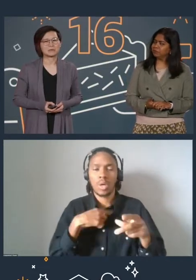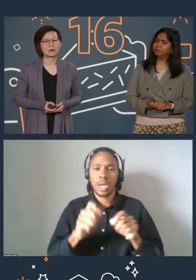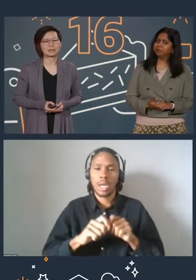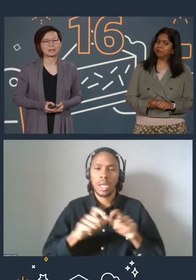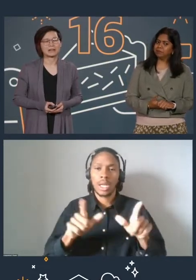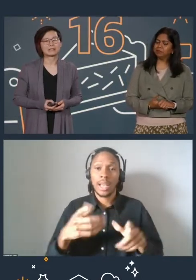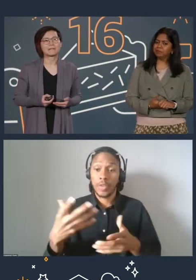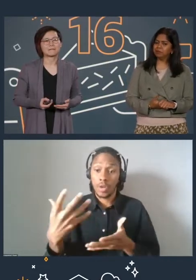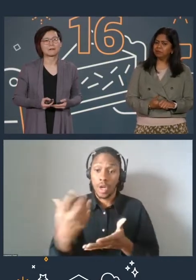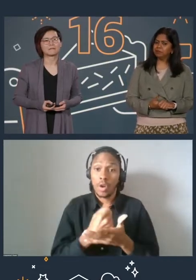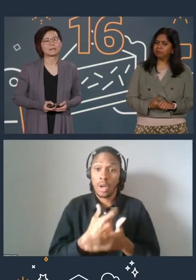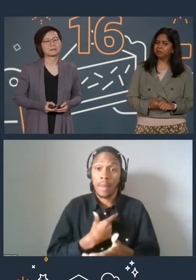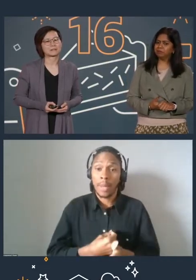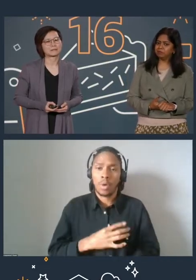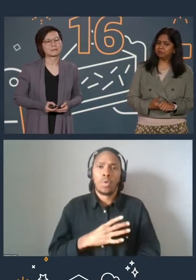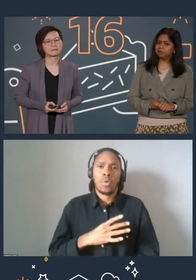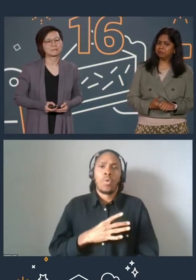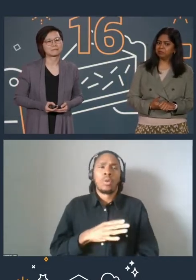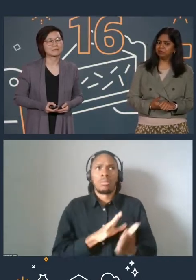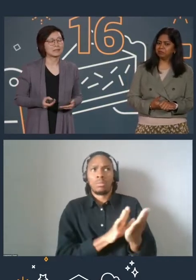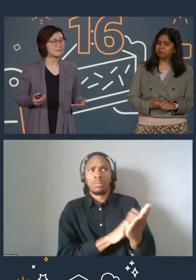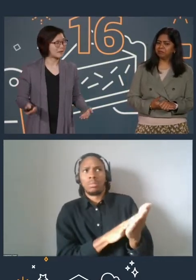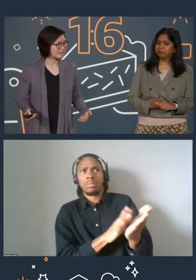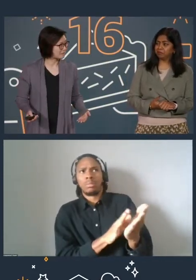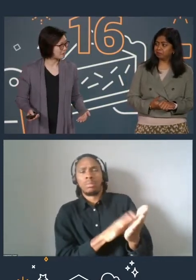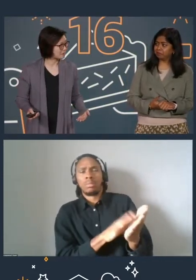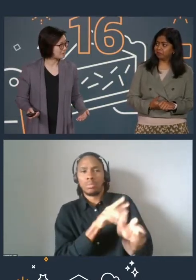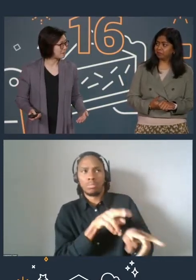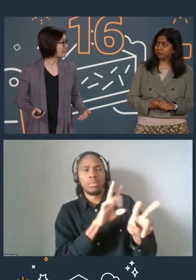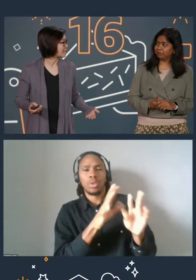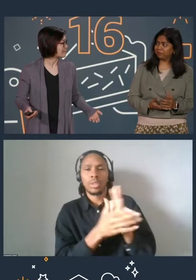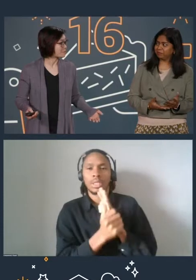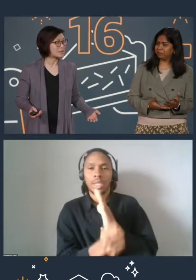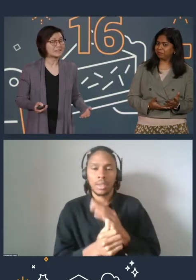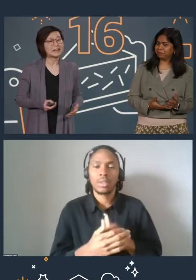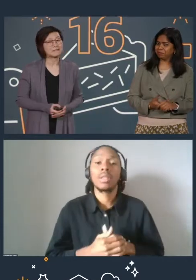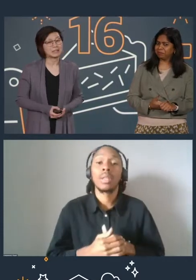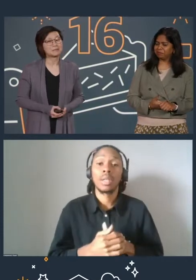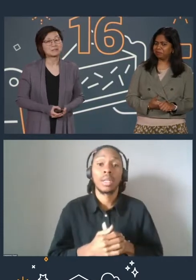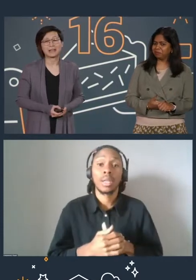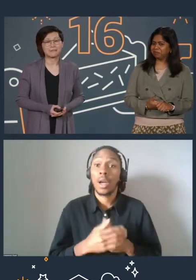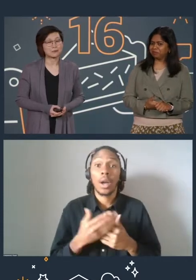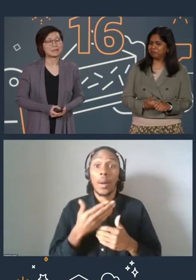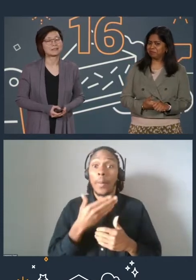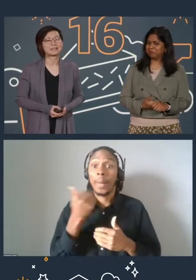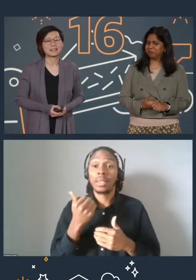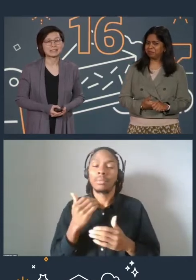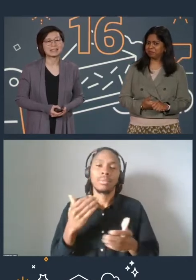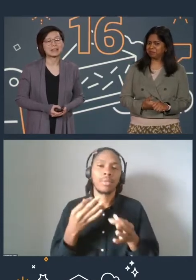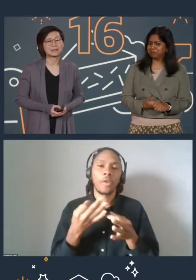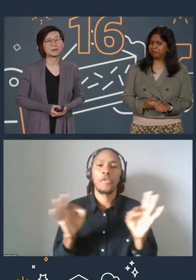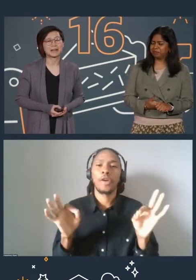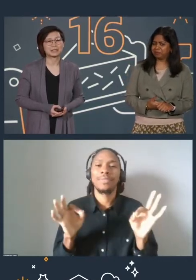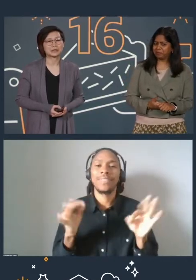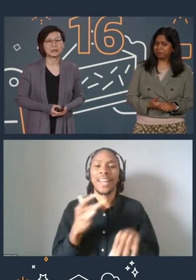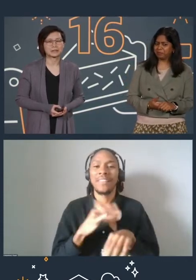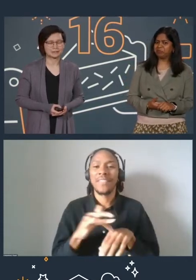to recognize and verify your skills. Best of all, it's free and available to everyone to get started on a badge journey.